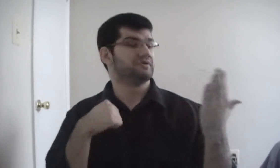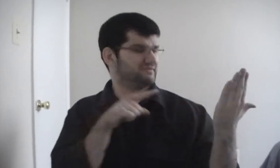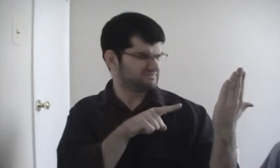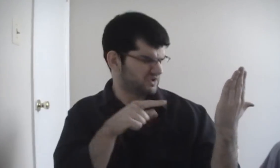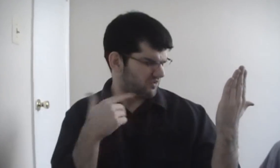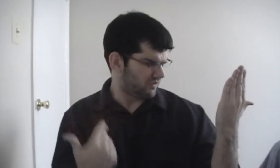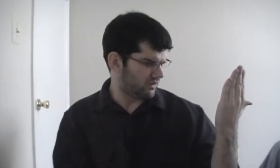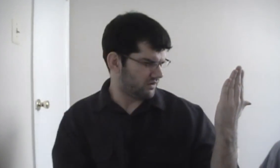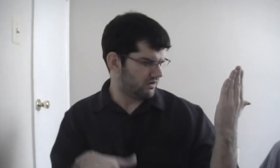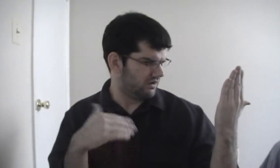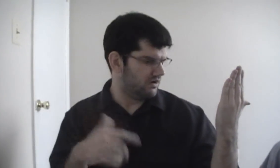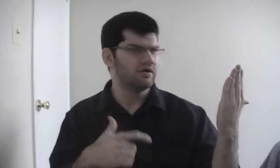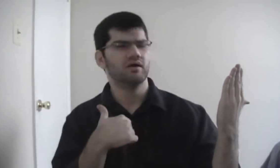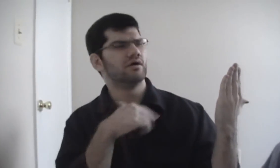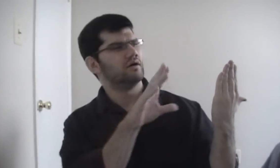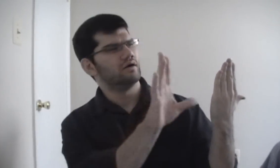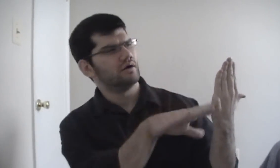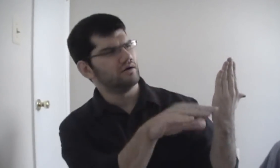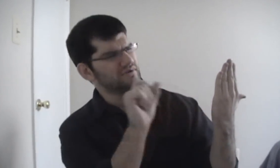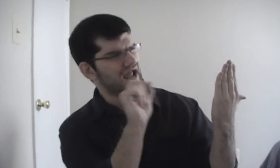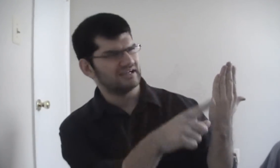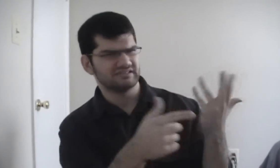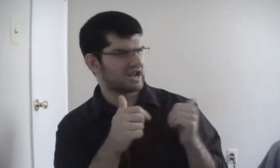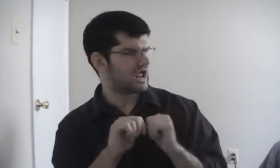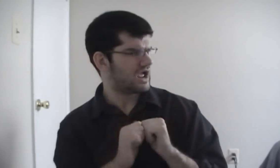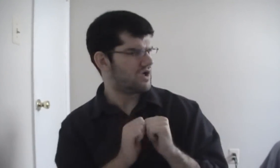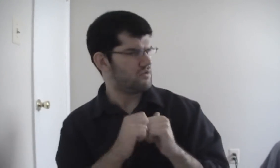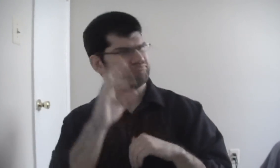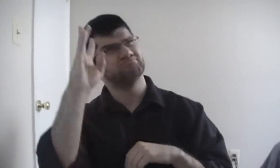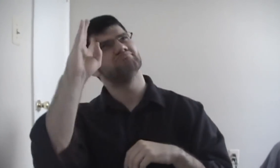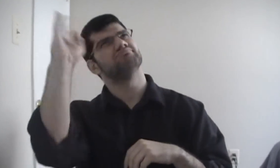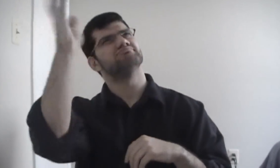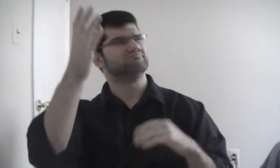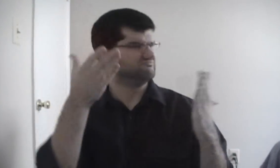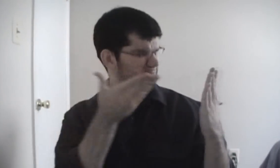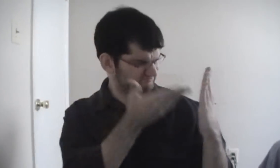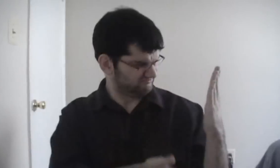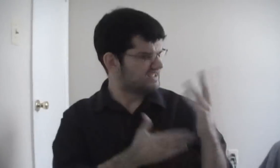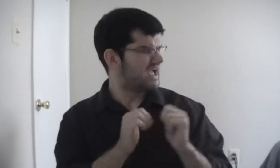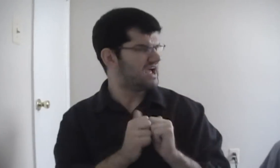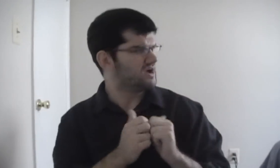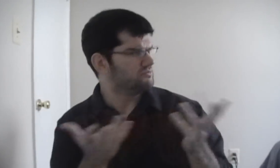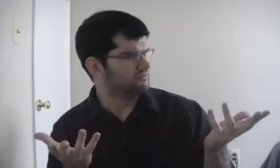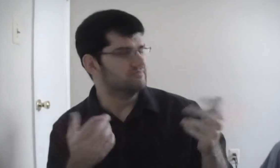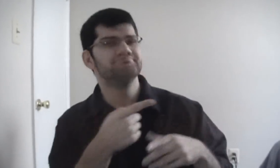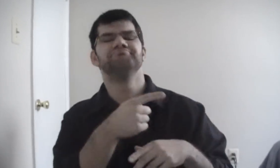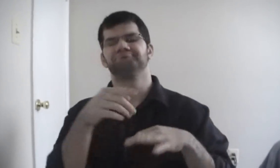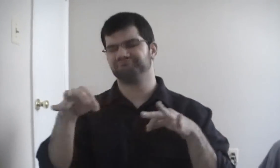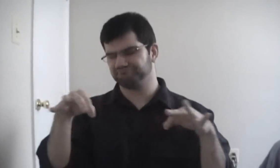Meanwhile, I asked Lindsey, how did she come up with this artwork?